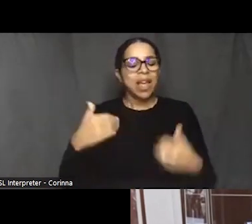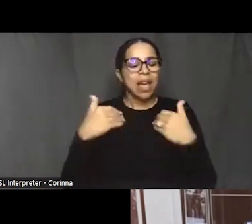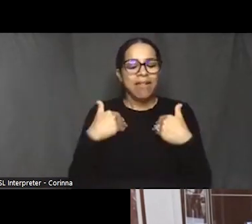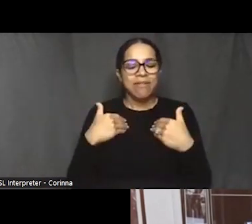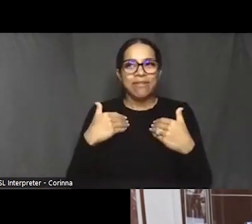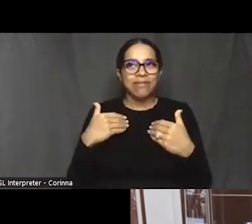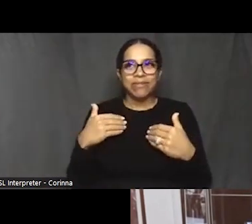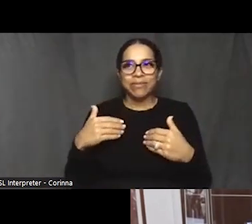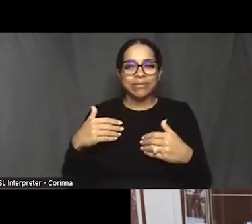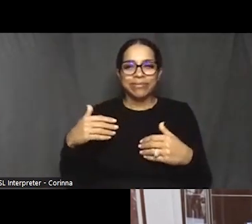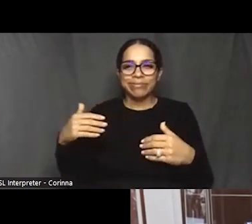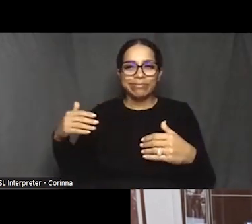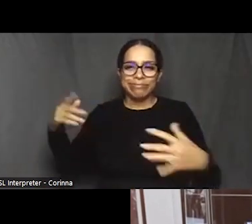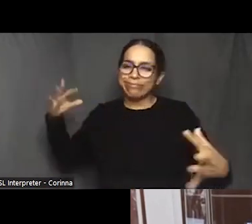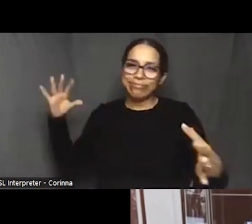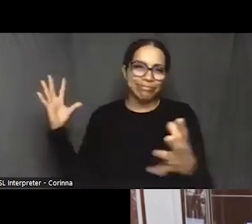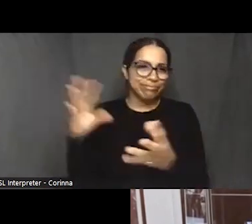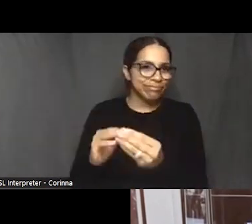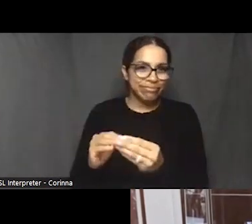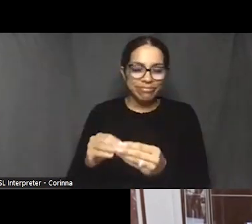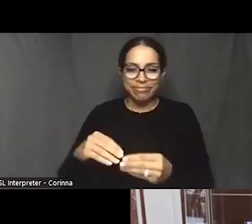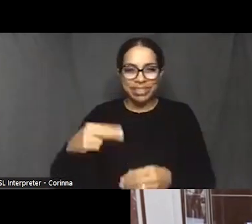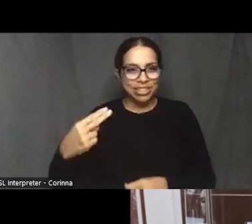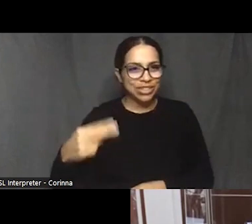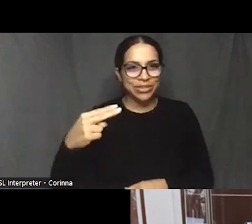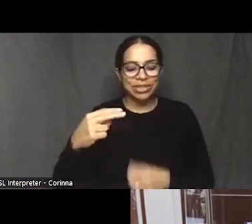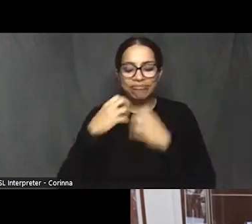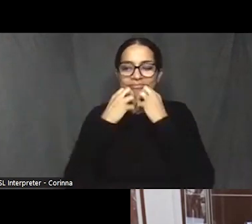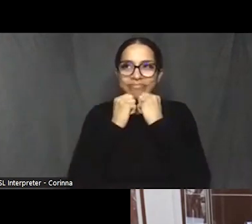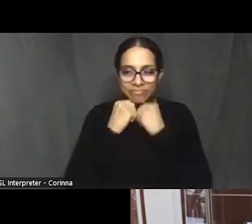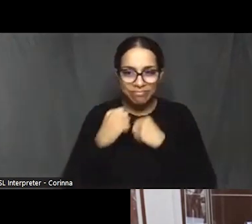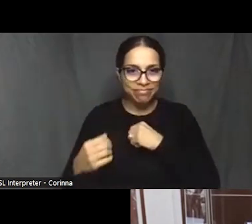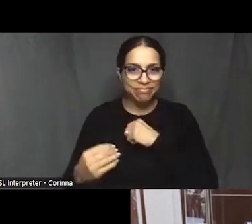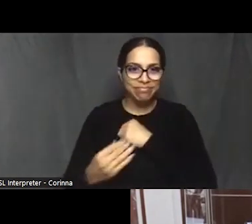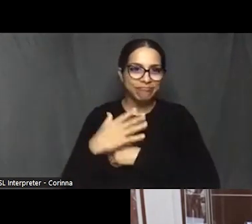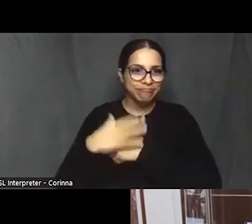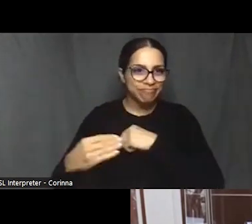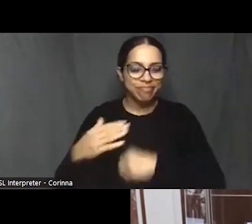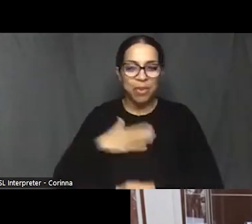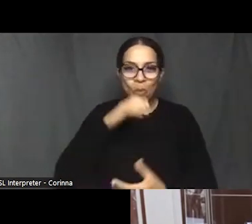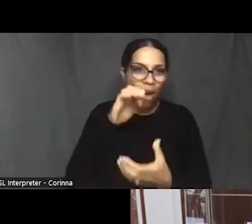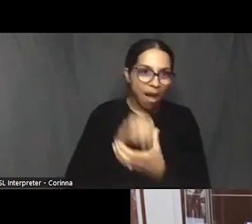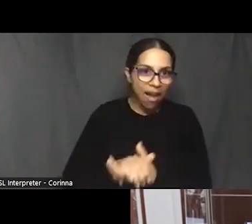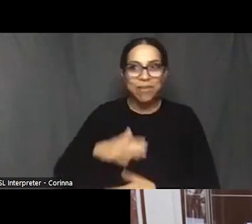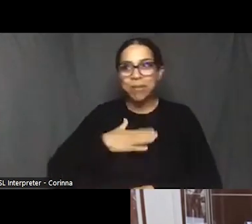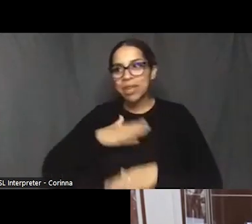My wife and I and our kids, we spent a lot of time on the shore vacationing, camping,